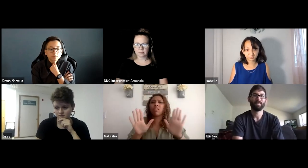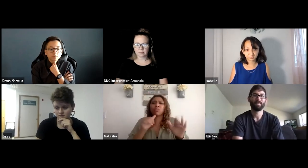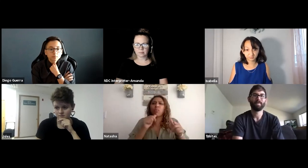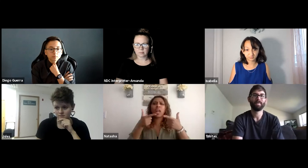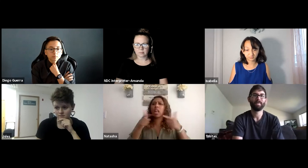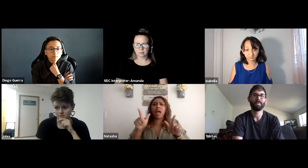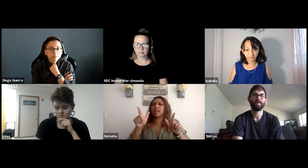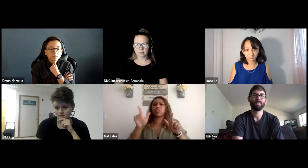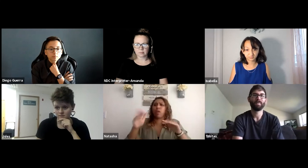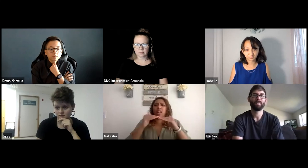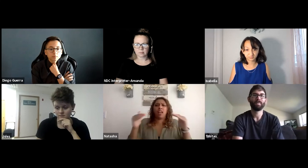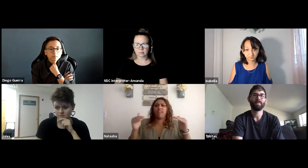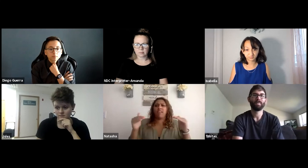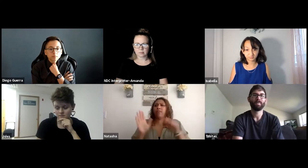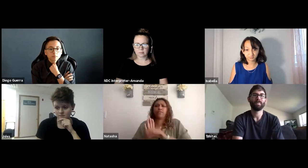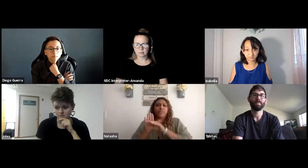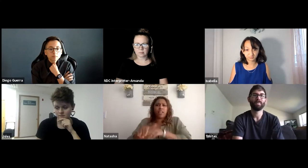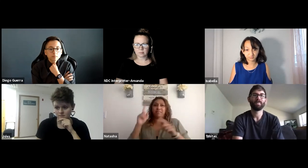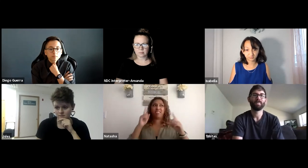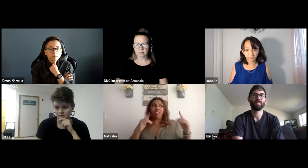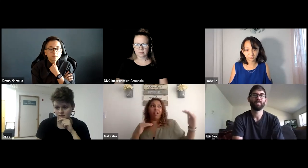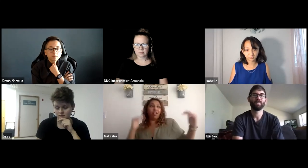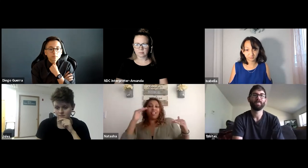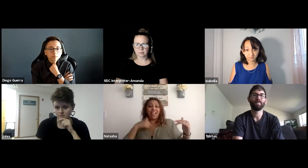And maybe they're following a medical or legal degree.